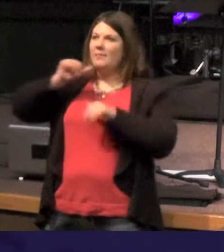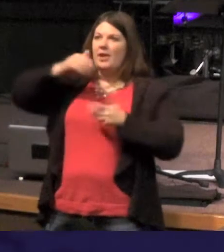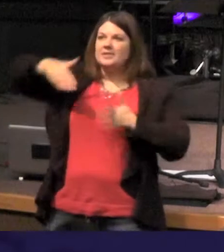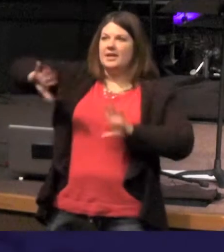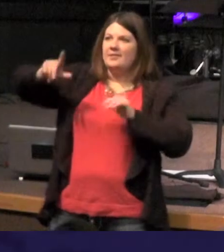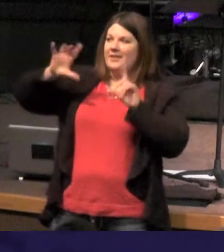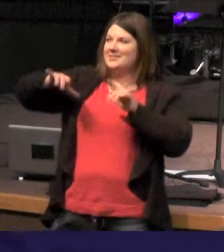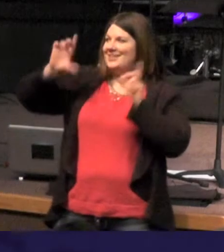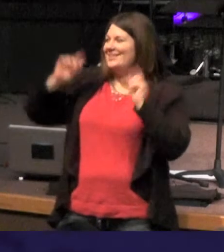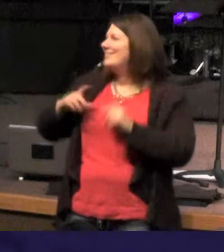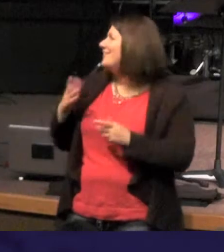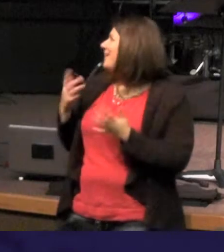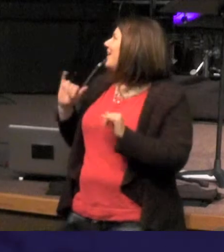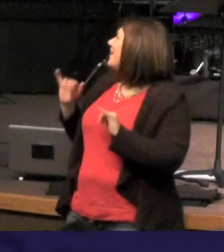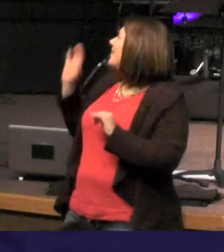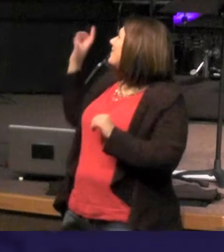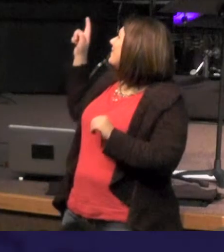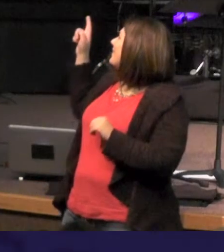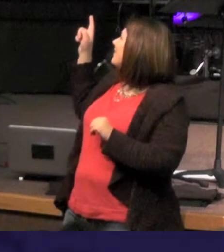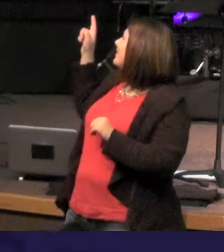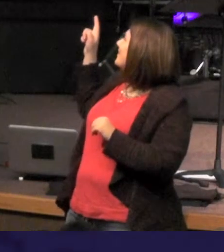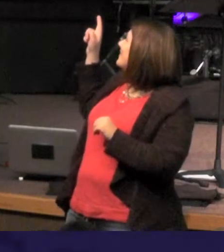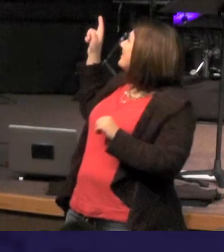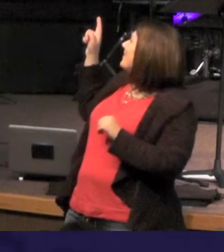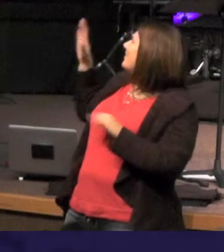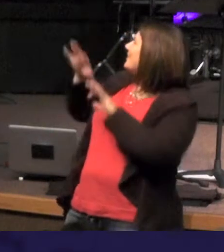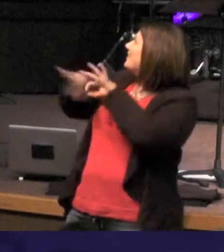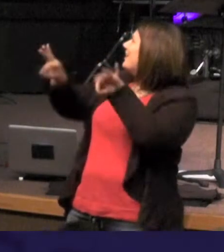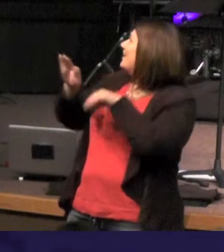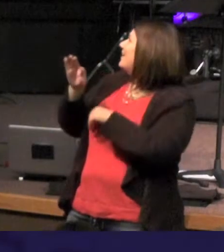this a definite predicate nominative has an article